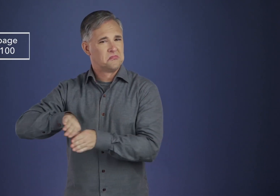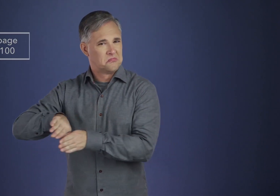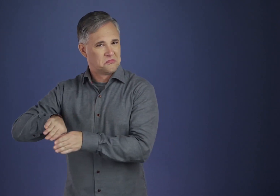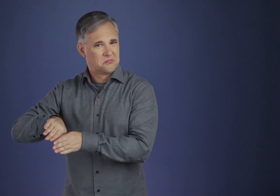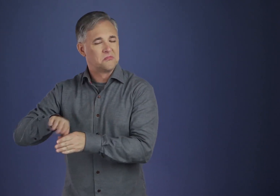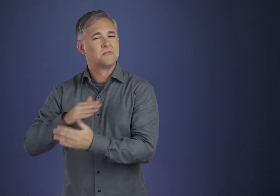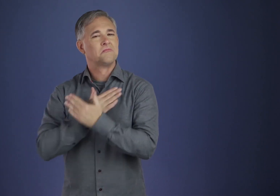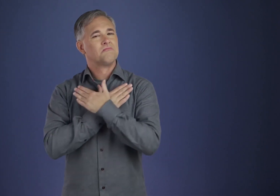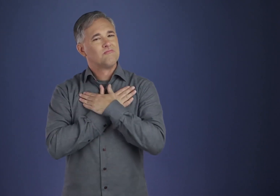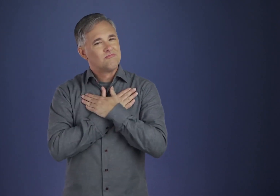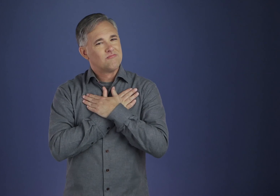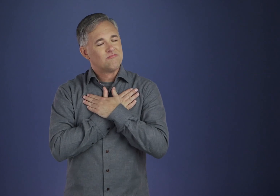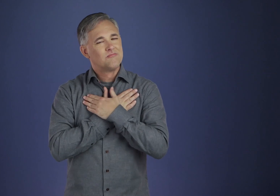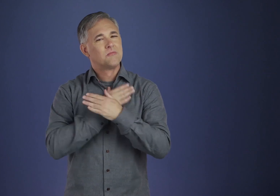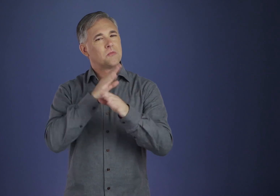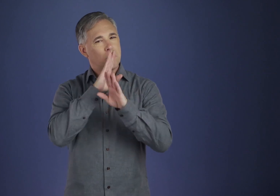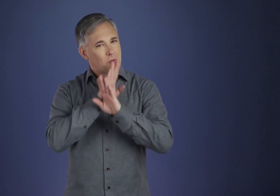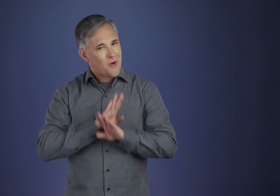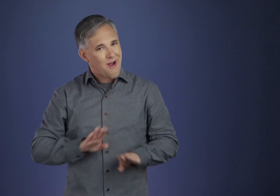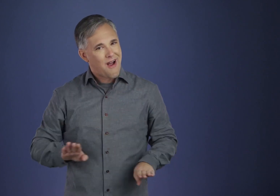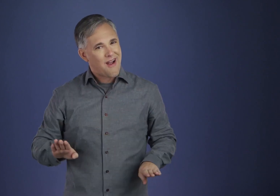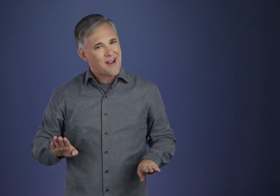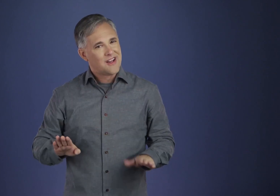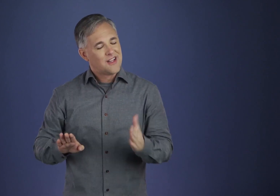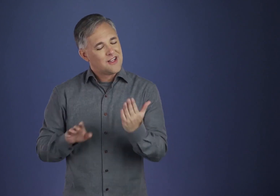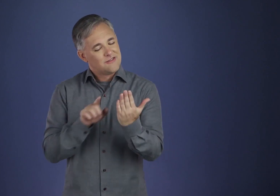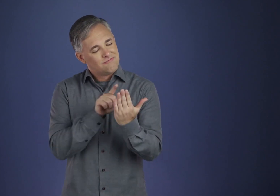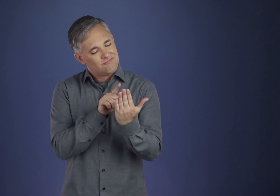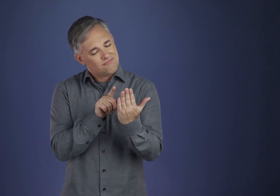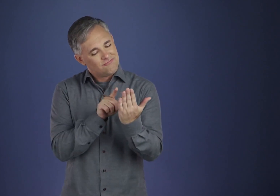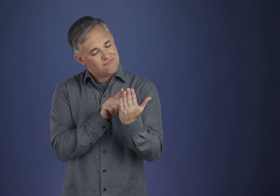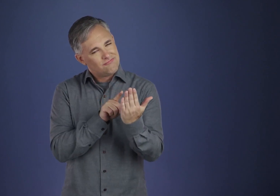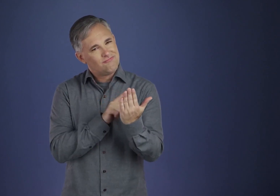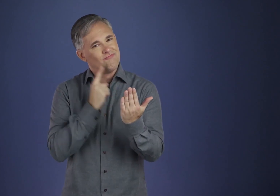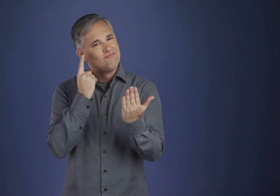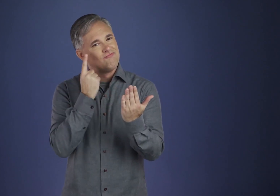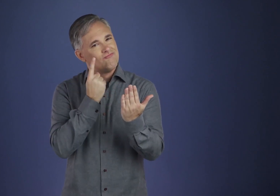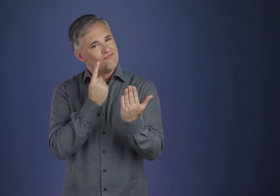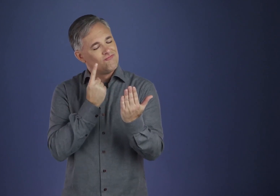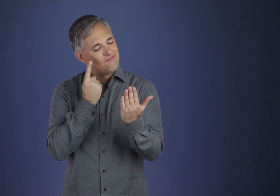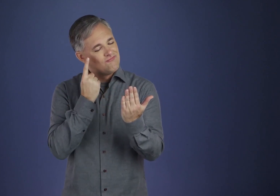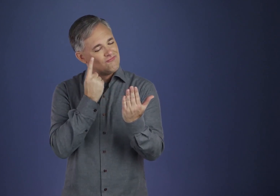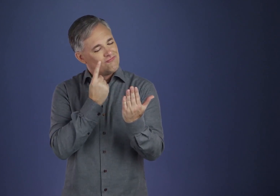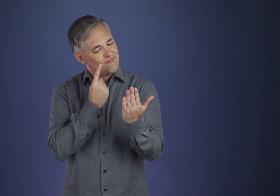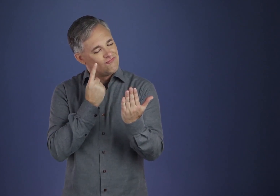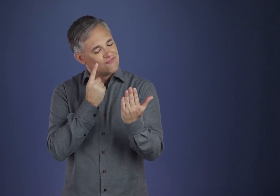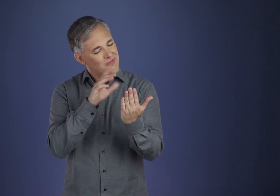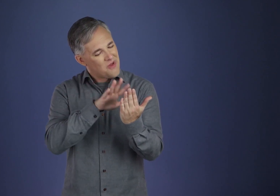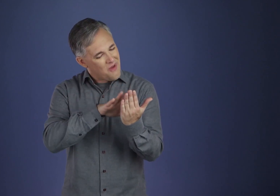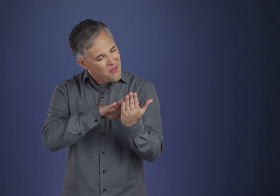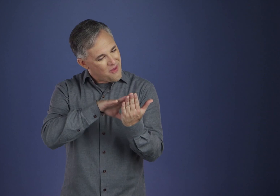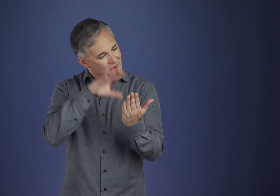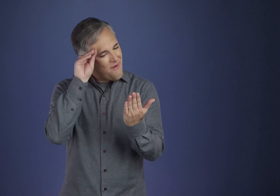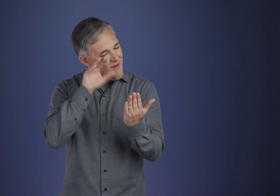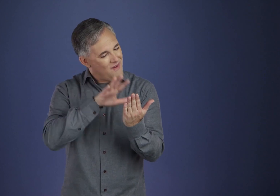We rest quietly with the thoughts of someone who knows, so that we may experience and learn.